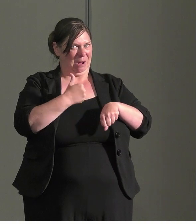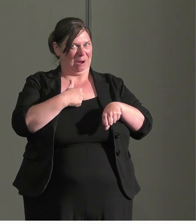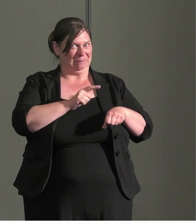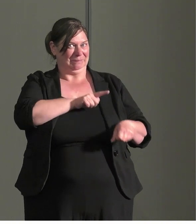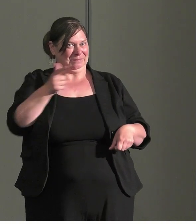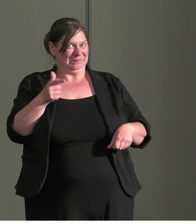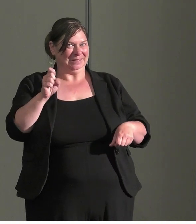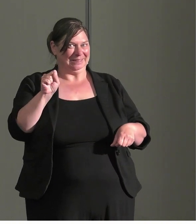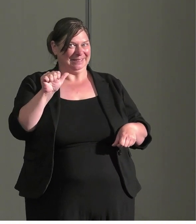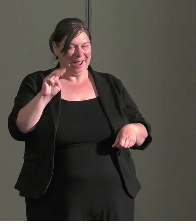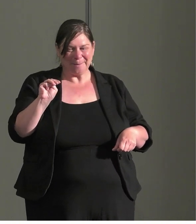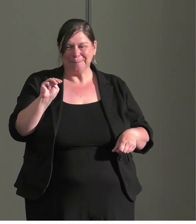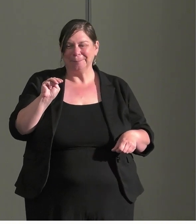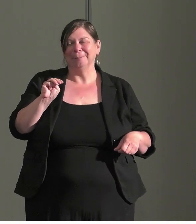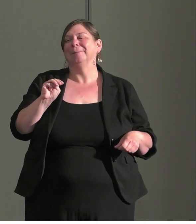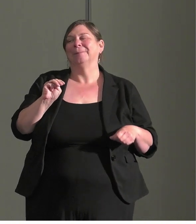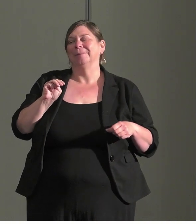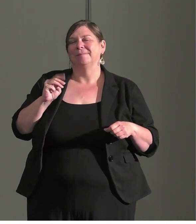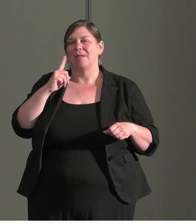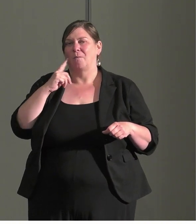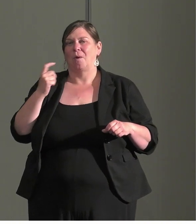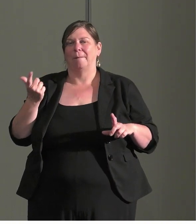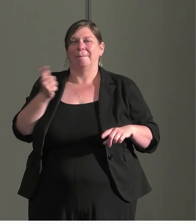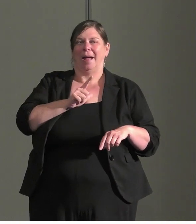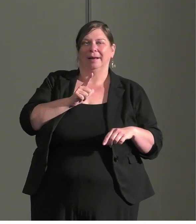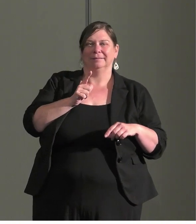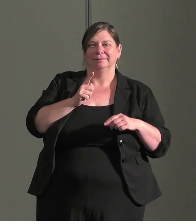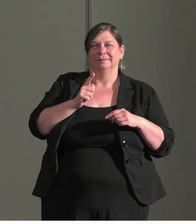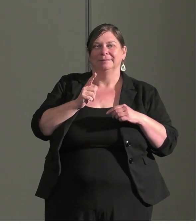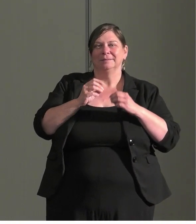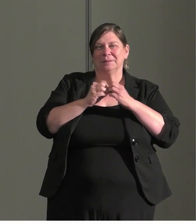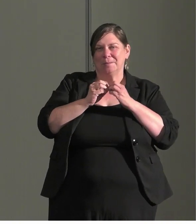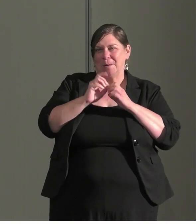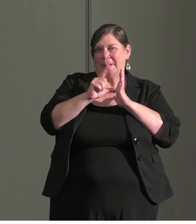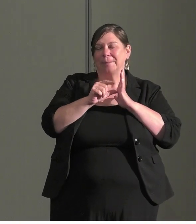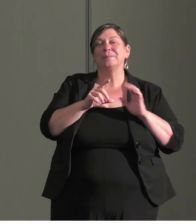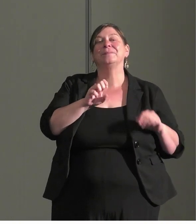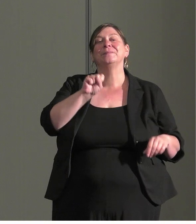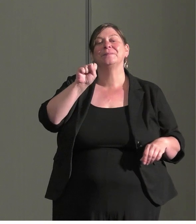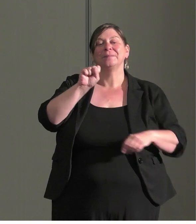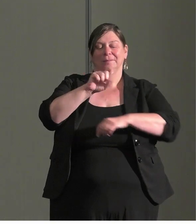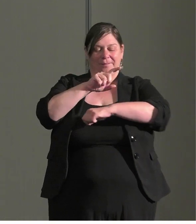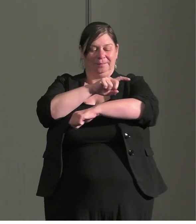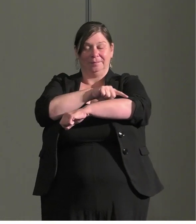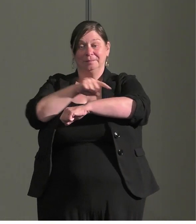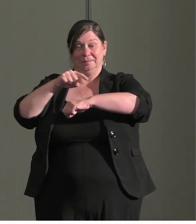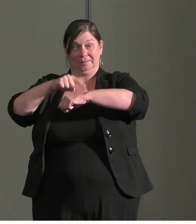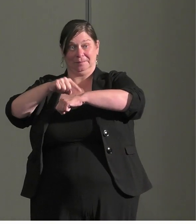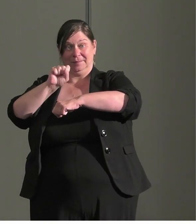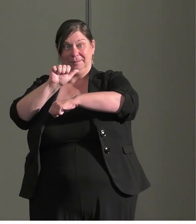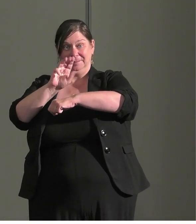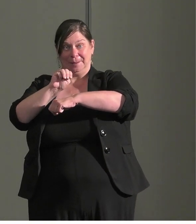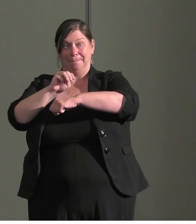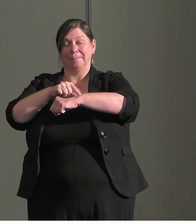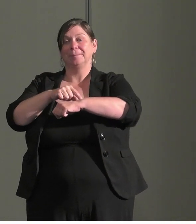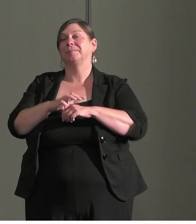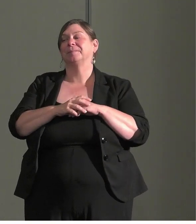to Sam and come back with questions >> SAMANTHA: We have case studies how